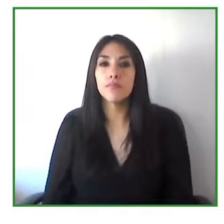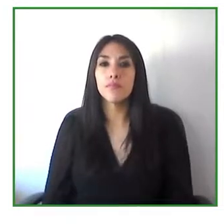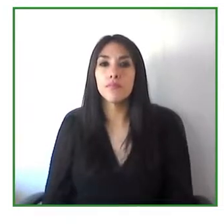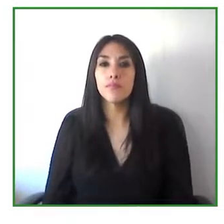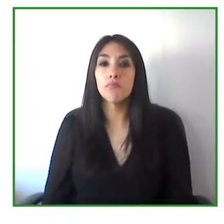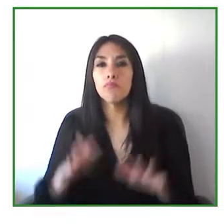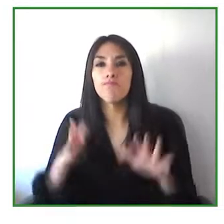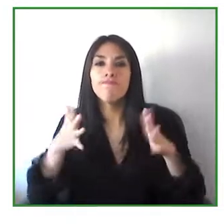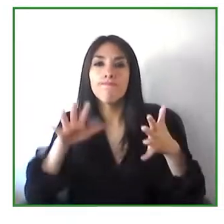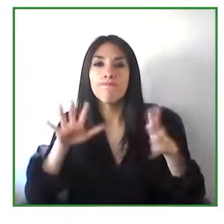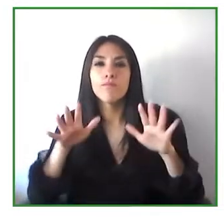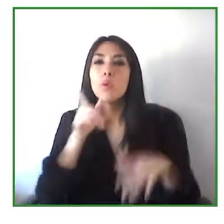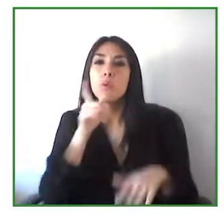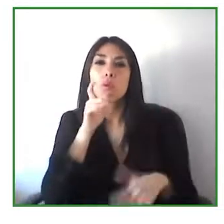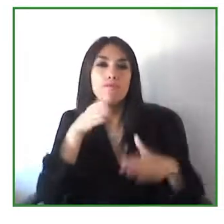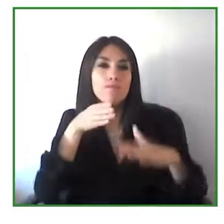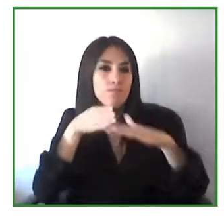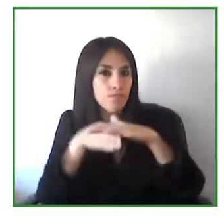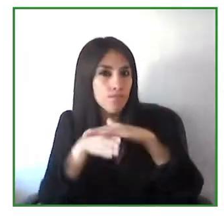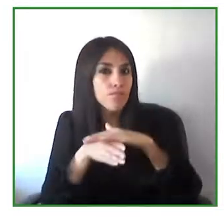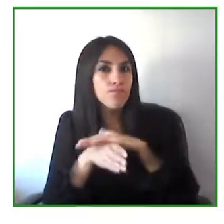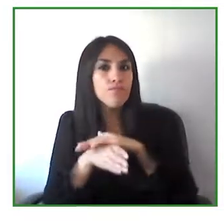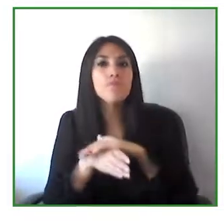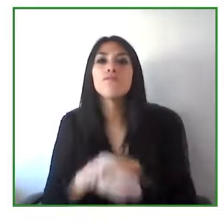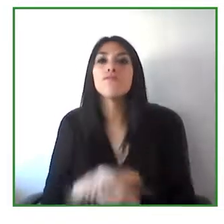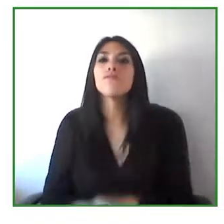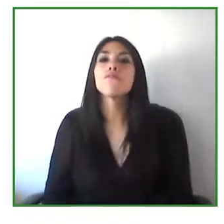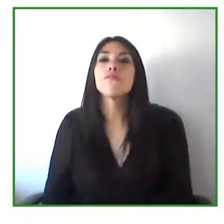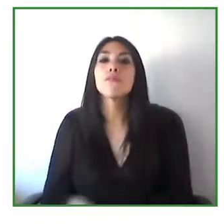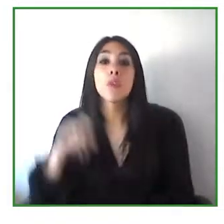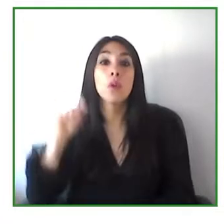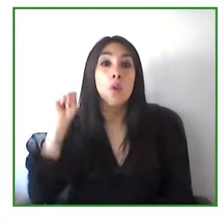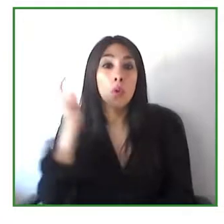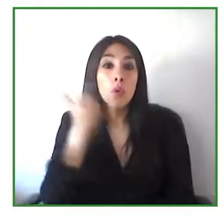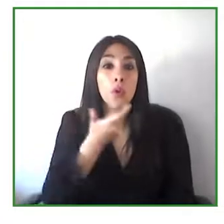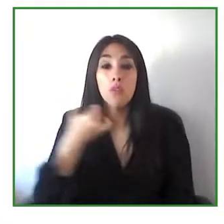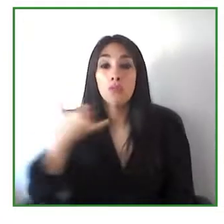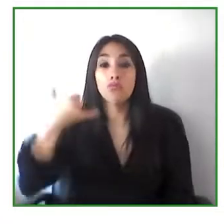great opportunity. So, we have worked for instance with the International Telecommunication Union